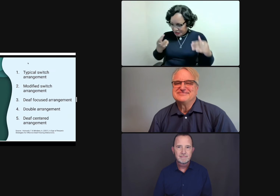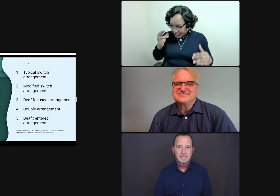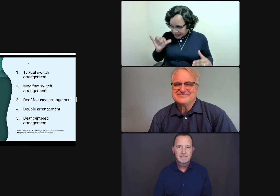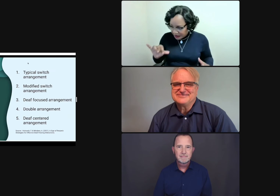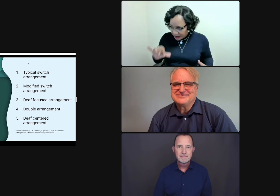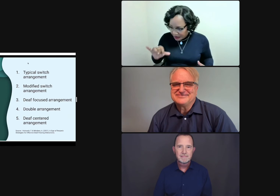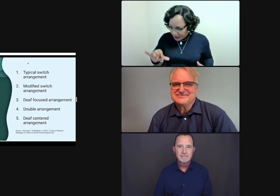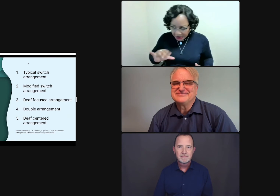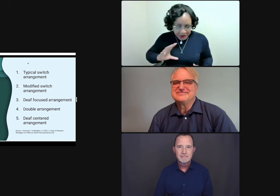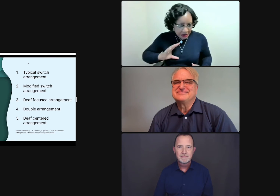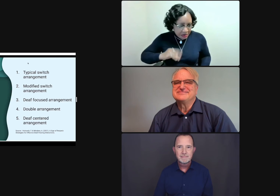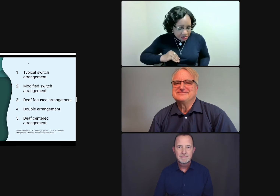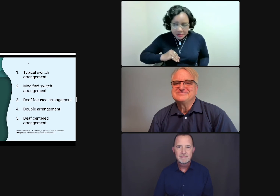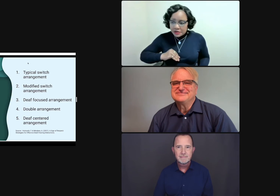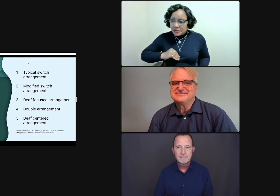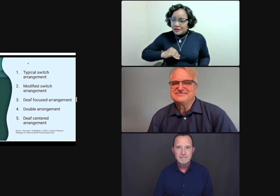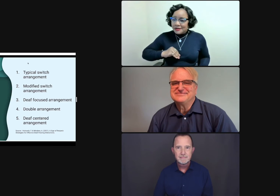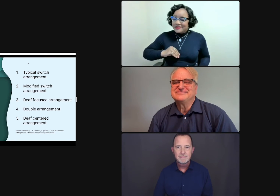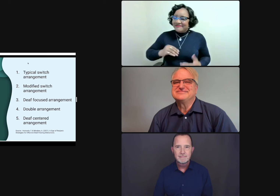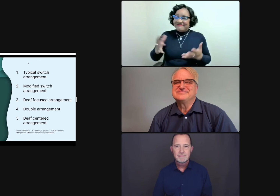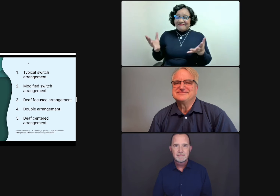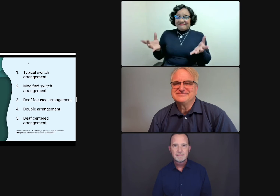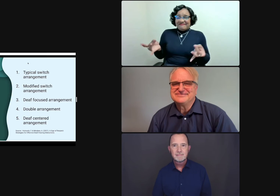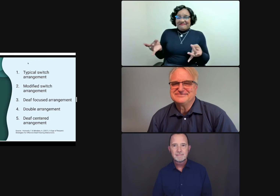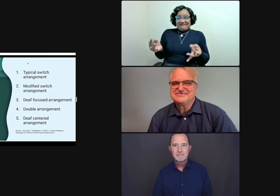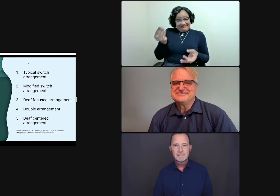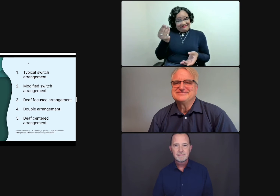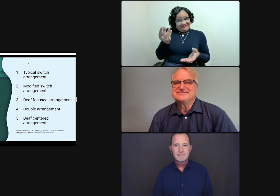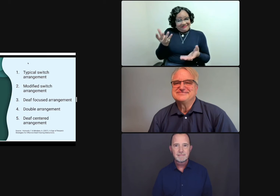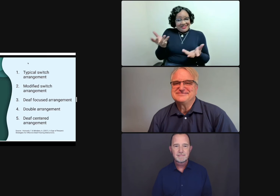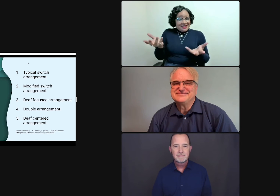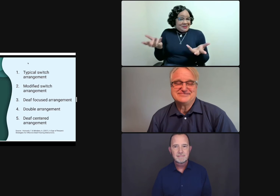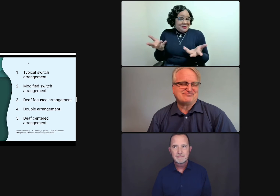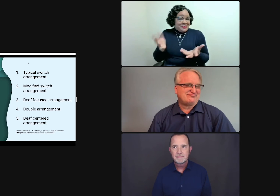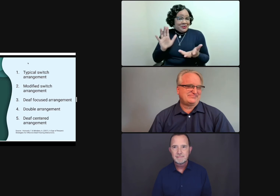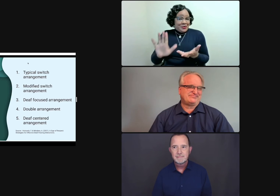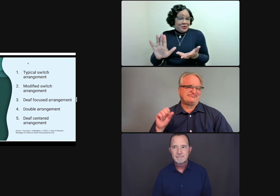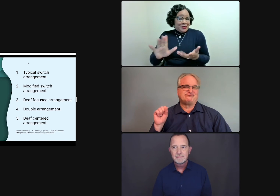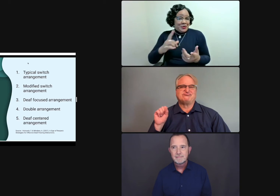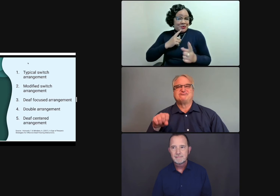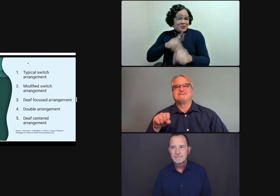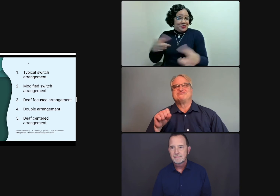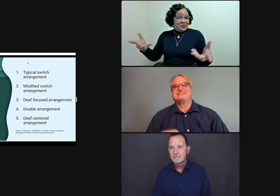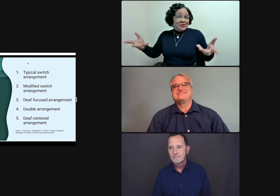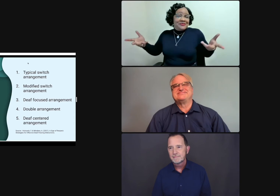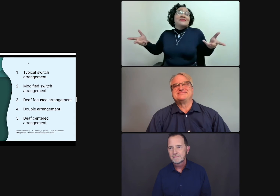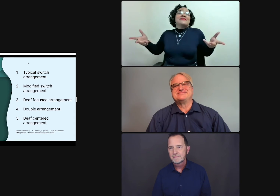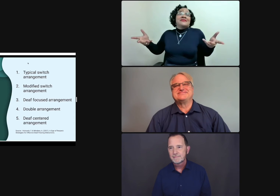and make them feel less than. Maybe they didn't realize or maybe they don't agree that they're less than skilled with the other.